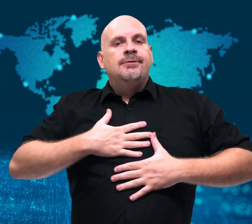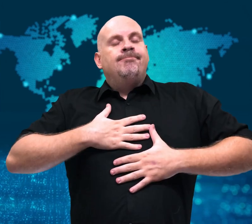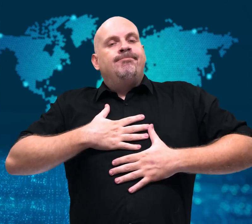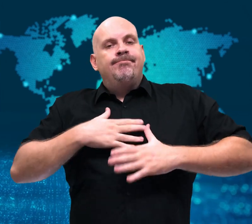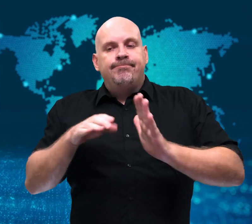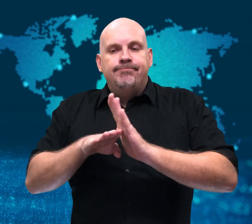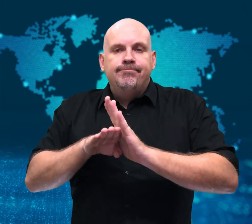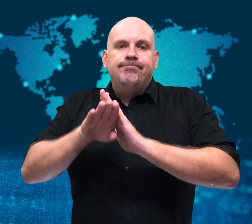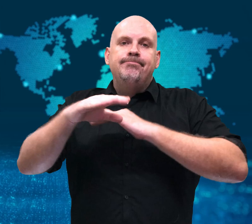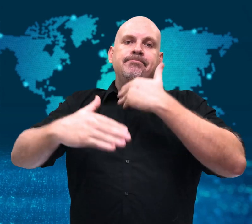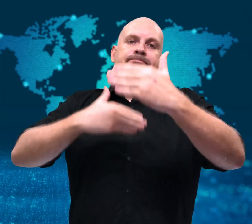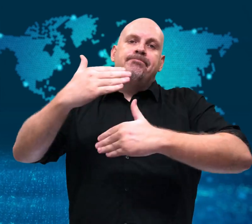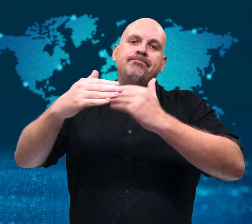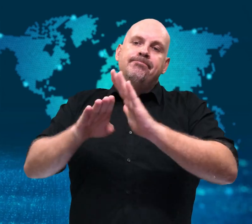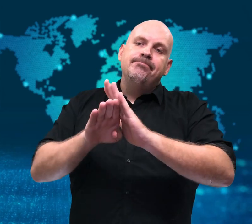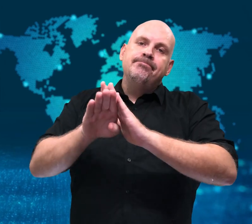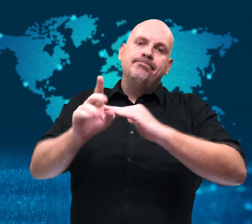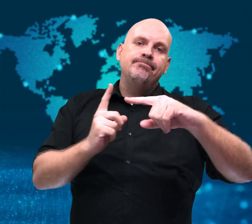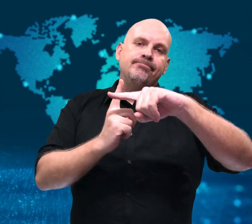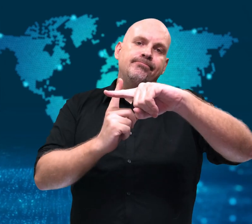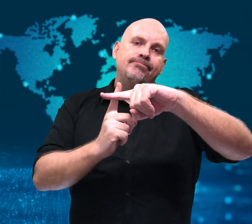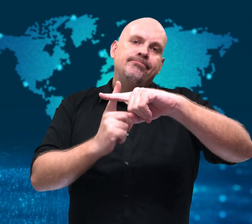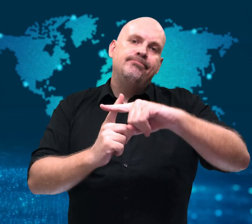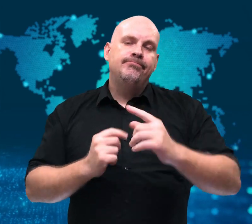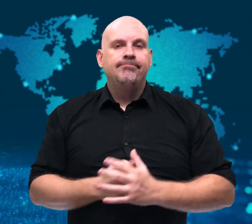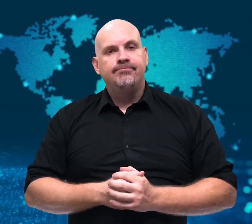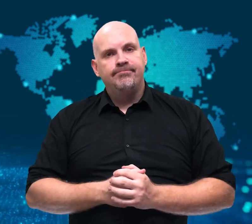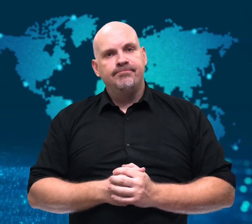cope with their loss.